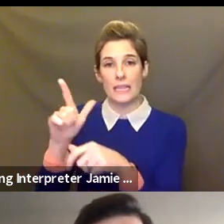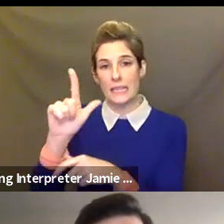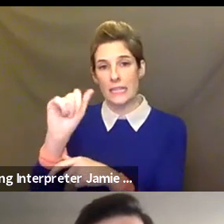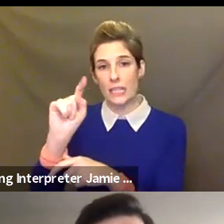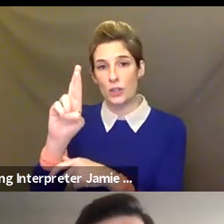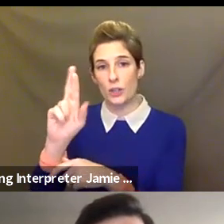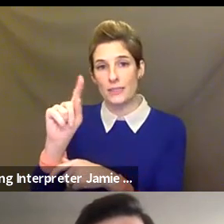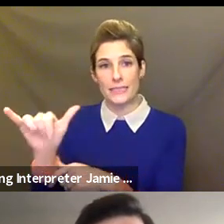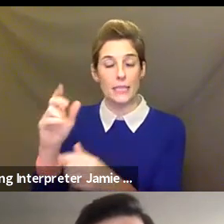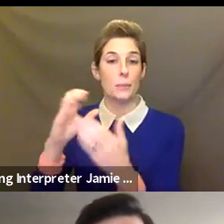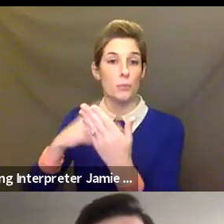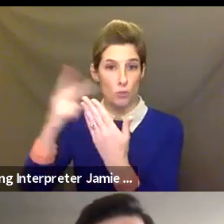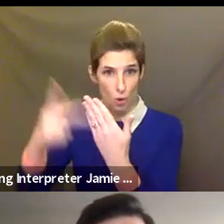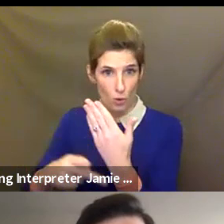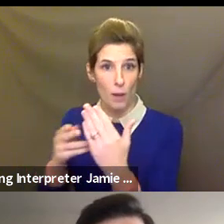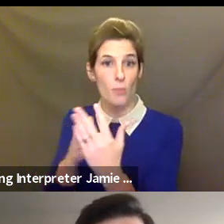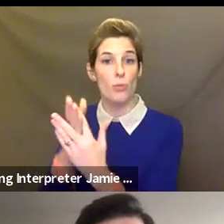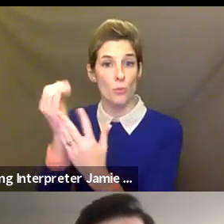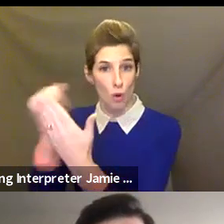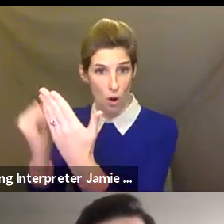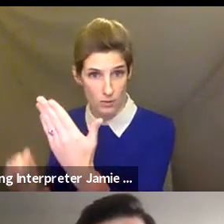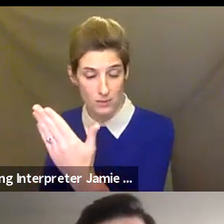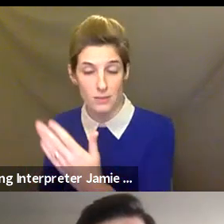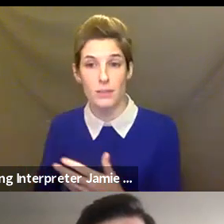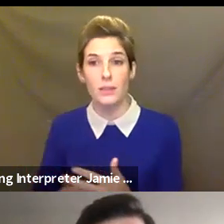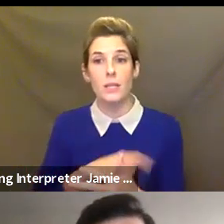part of a digital Delta program, which is a spin off of the